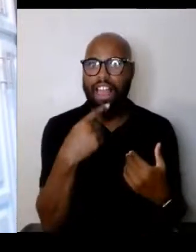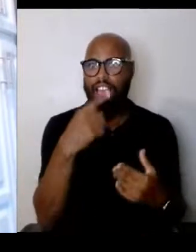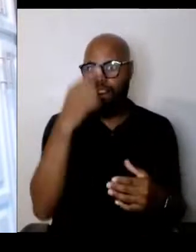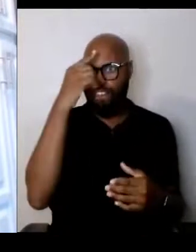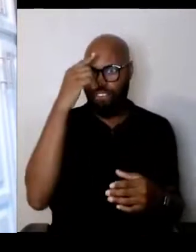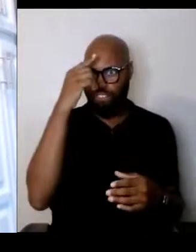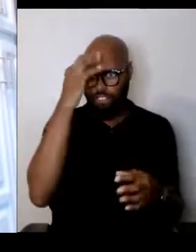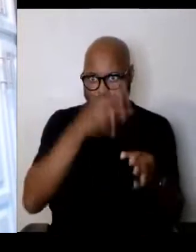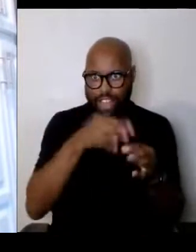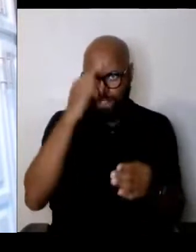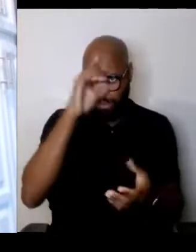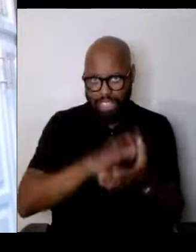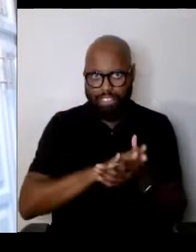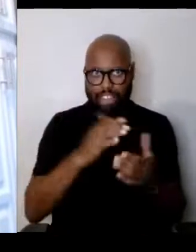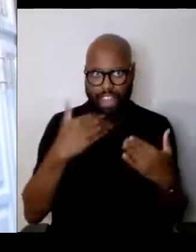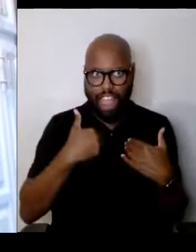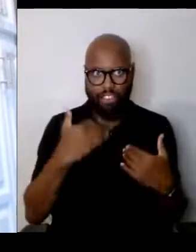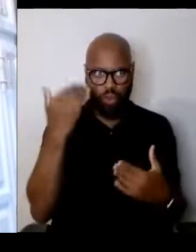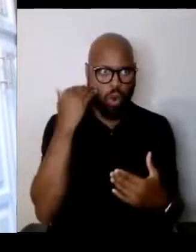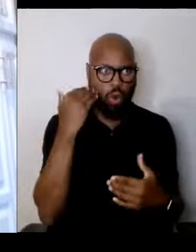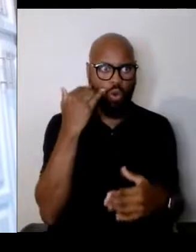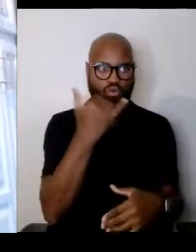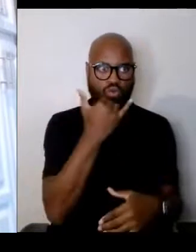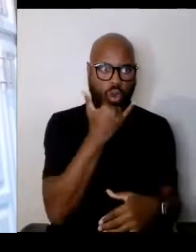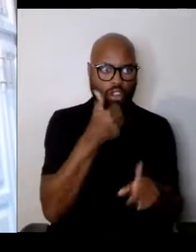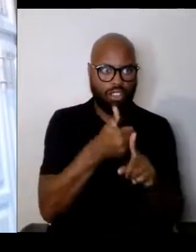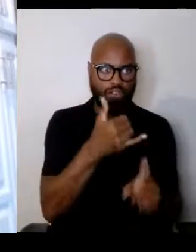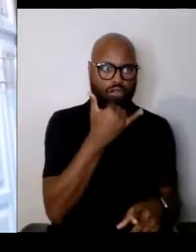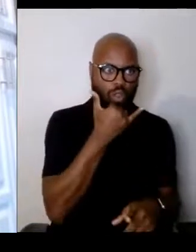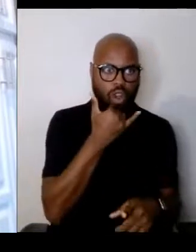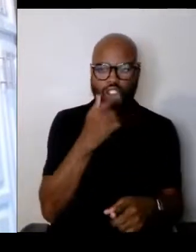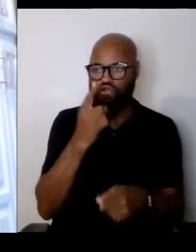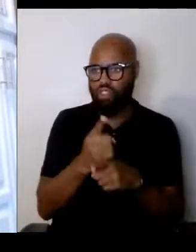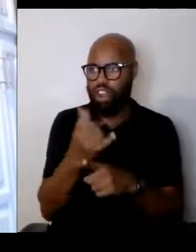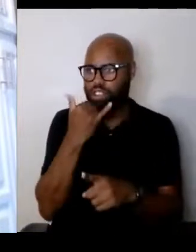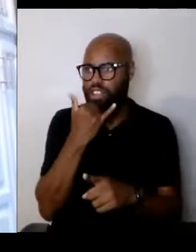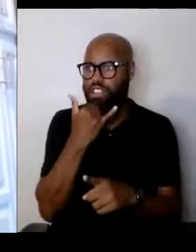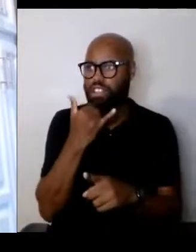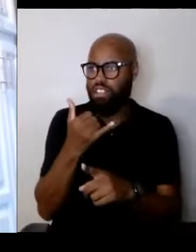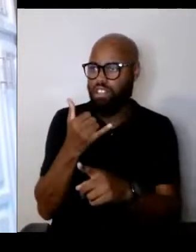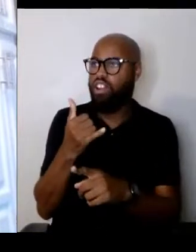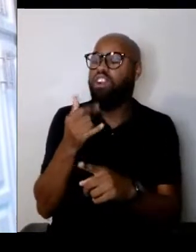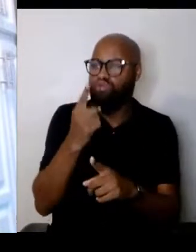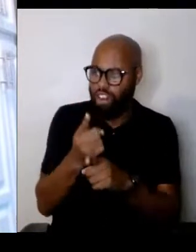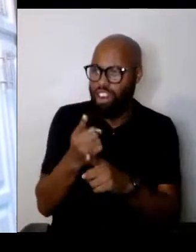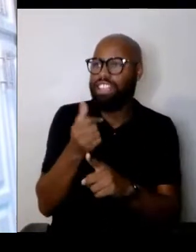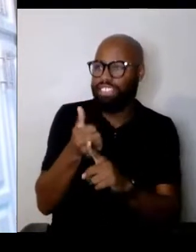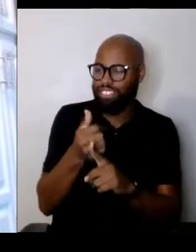and right is right and that you do what is supposed to be done when other people will.